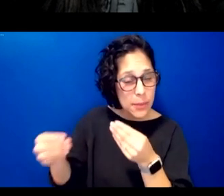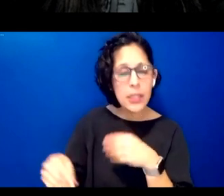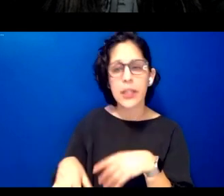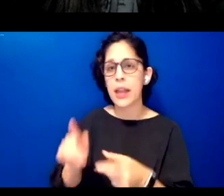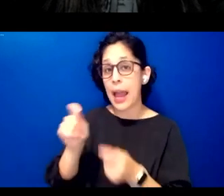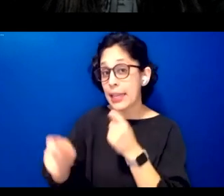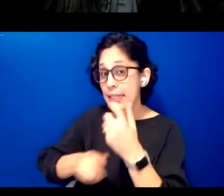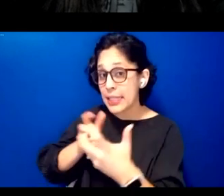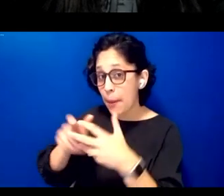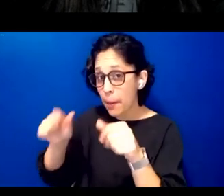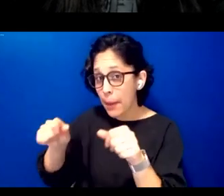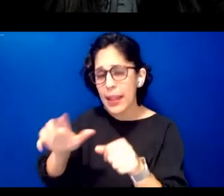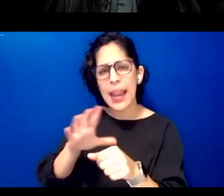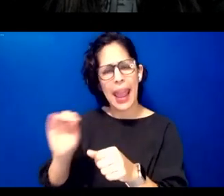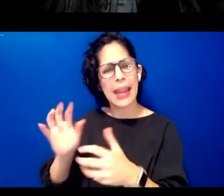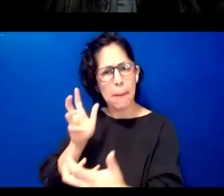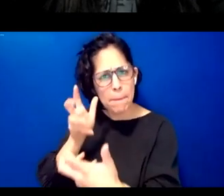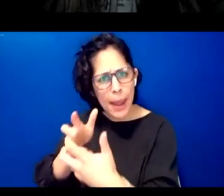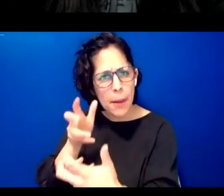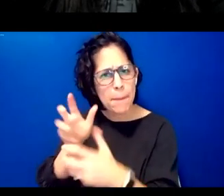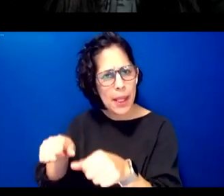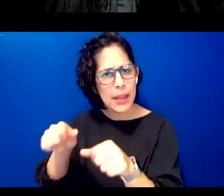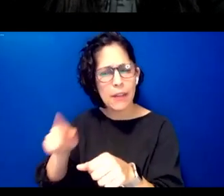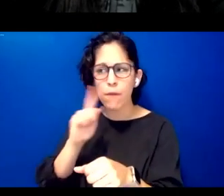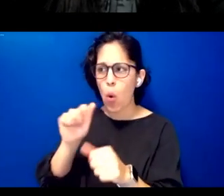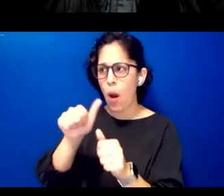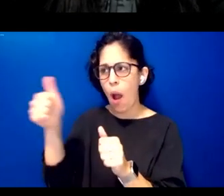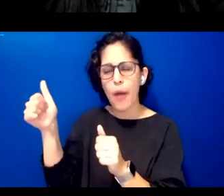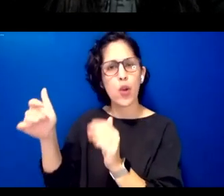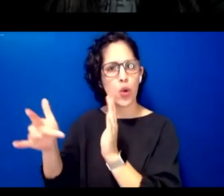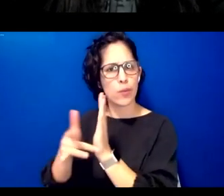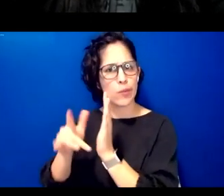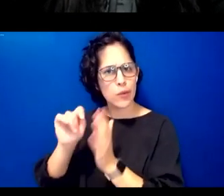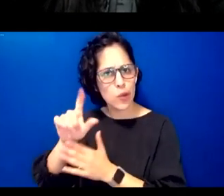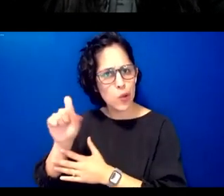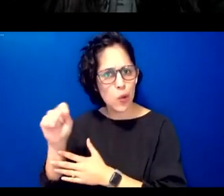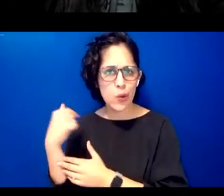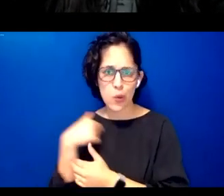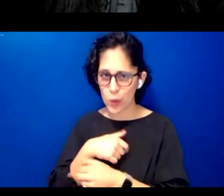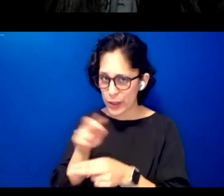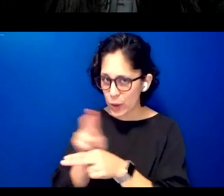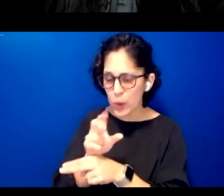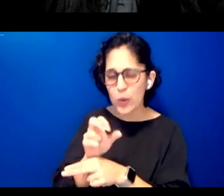and compatibility to and toward other digital tools that we use and or create while working